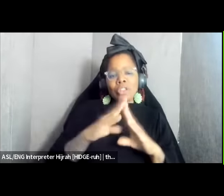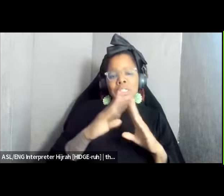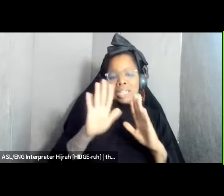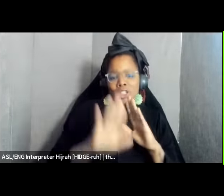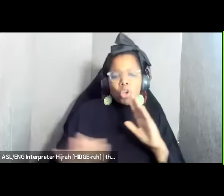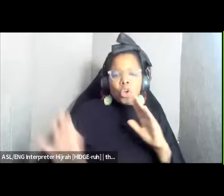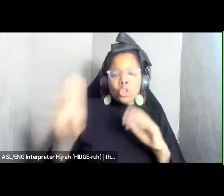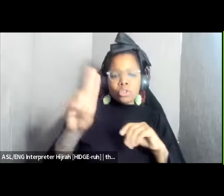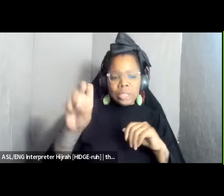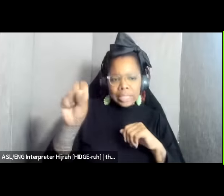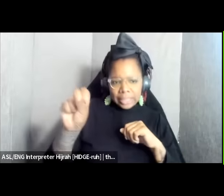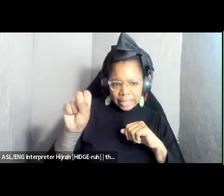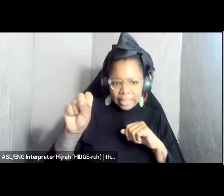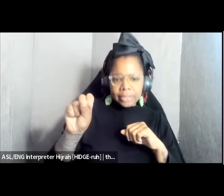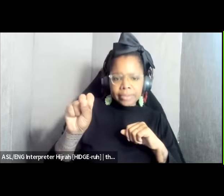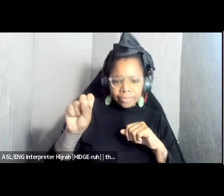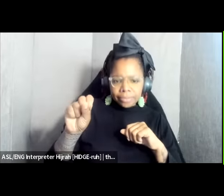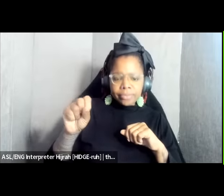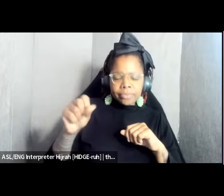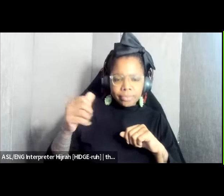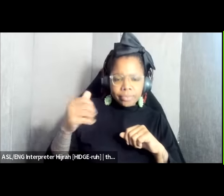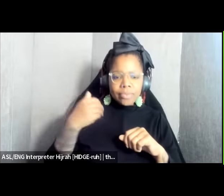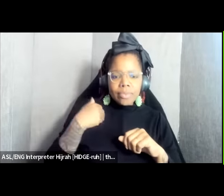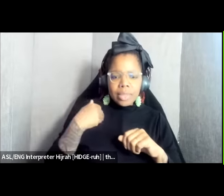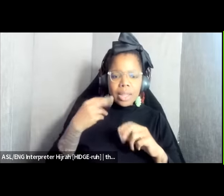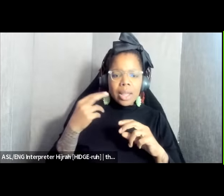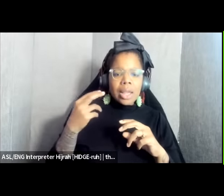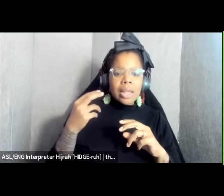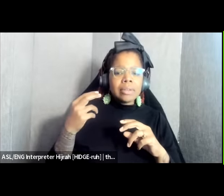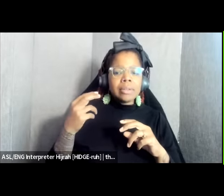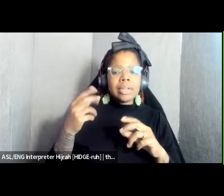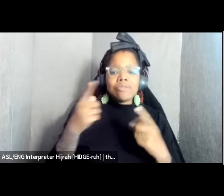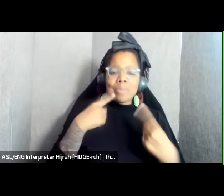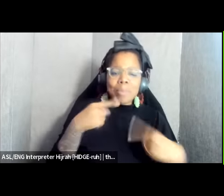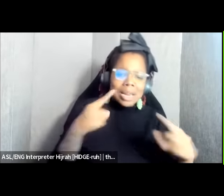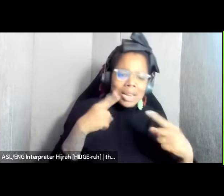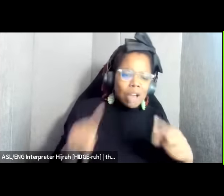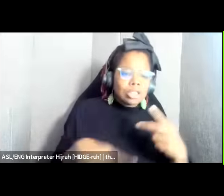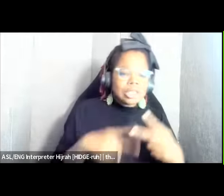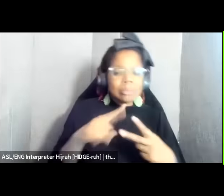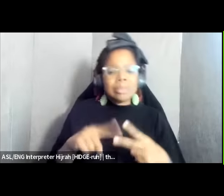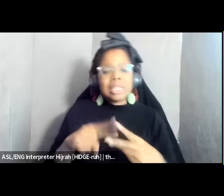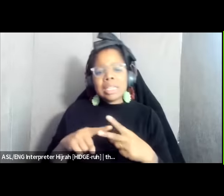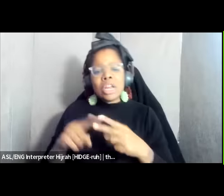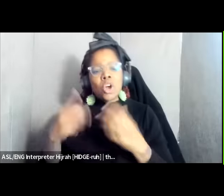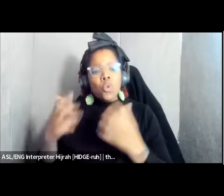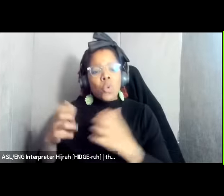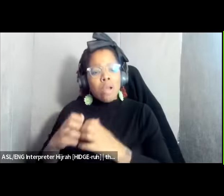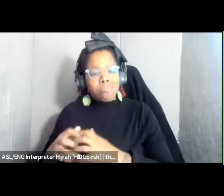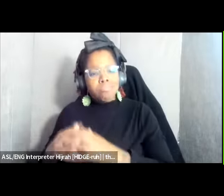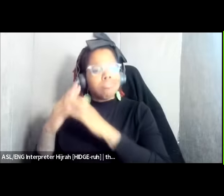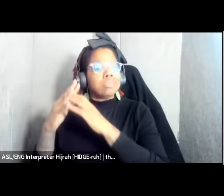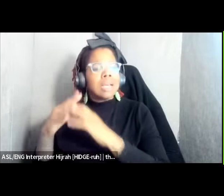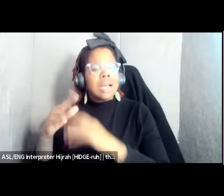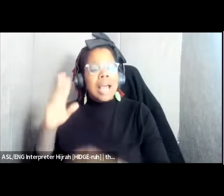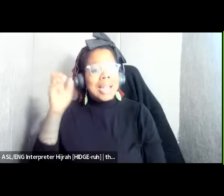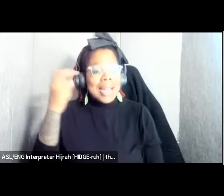that have you know have either made announcements have Broken Ground whether be Nashville Oakland